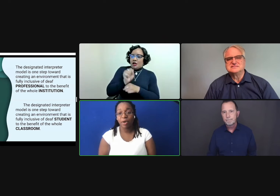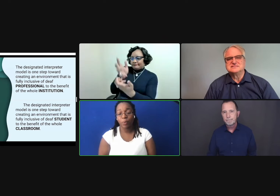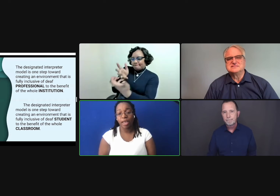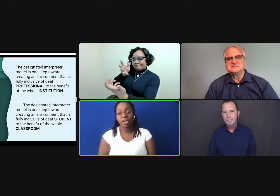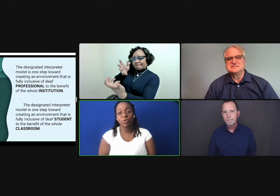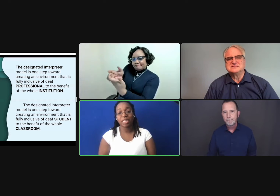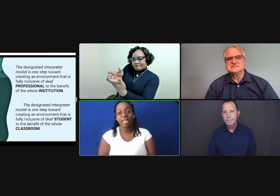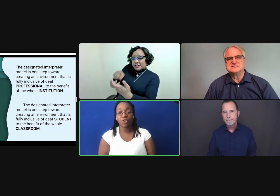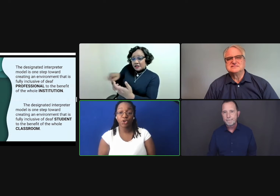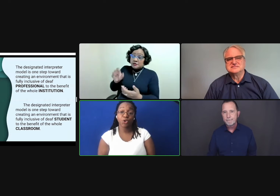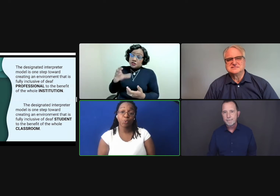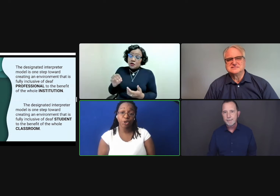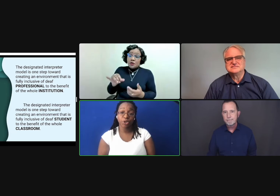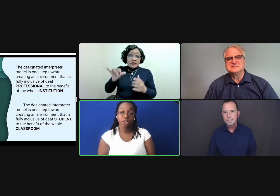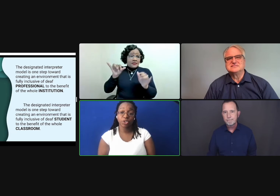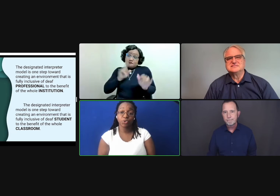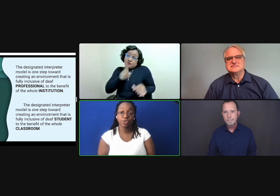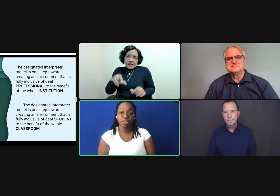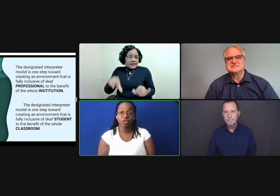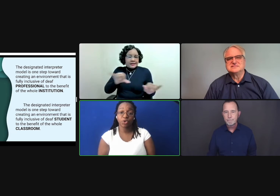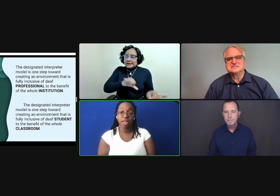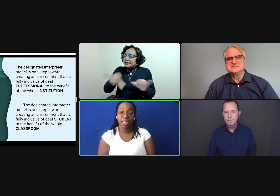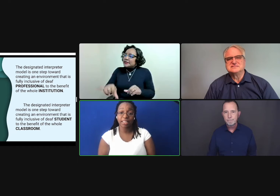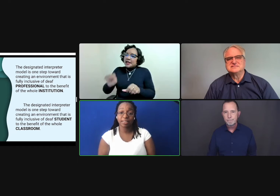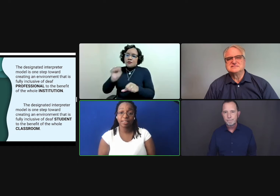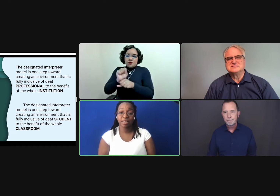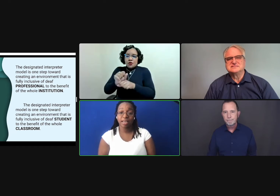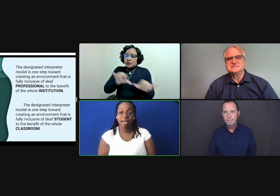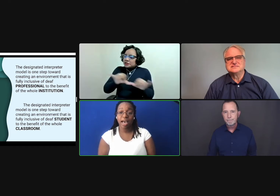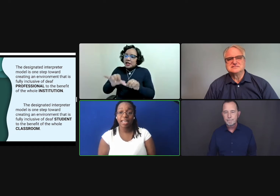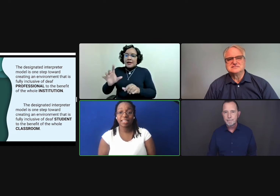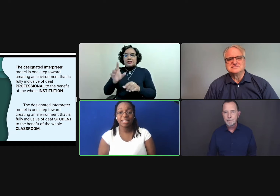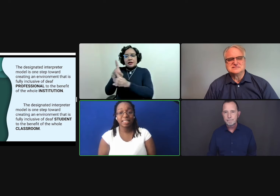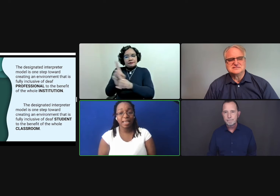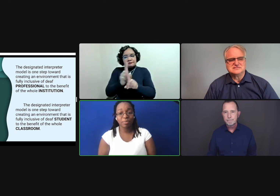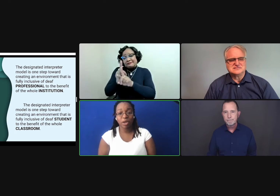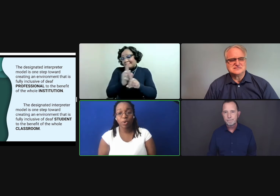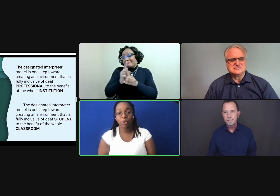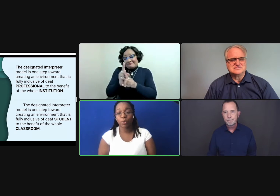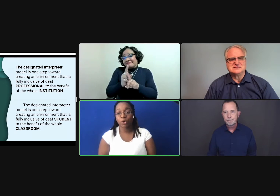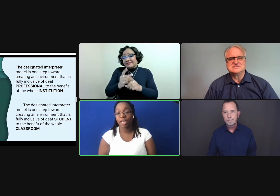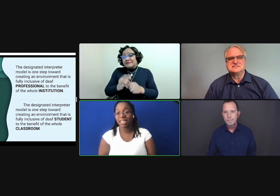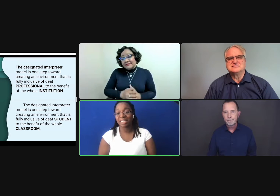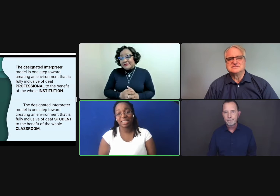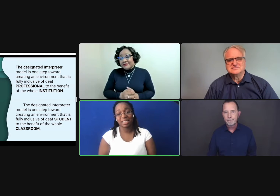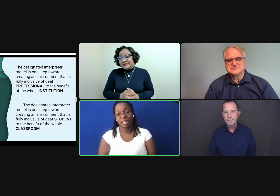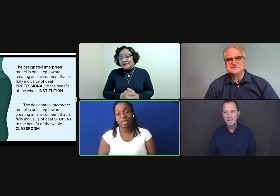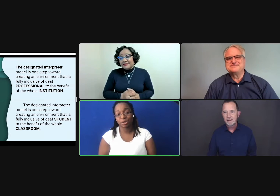That way, you can cater your work to fit your clients. And it's the same thing when we're working as a designated